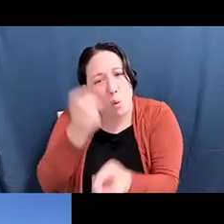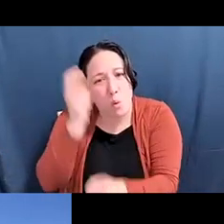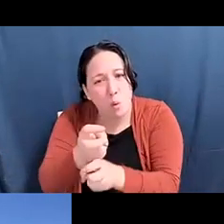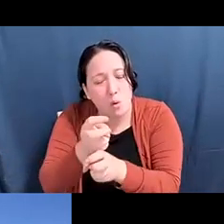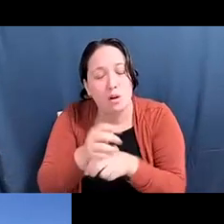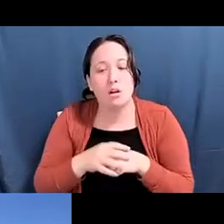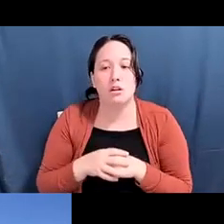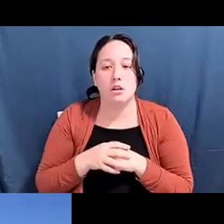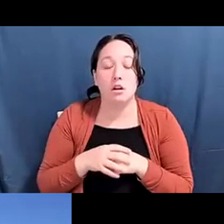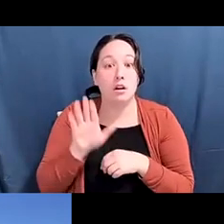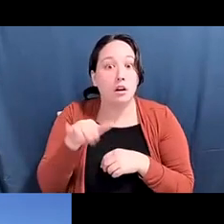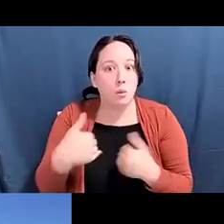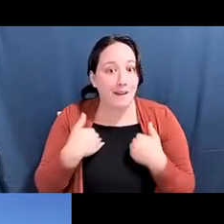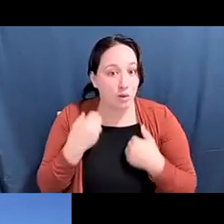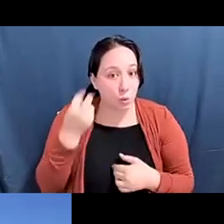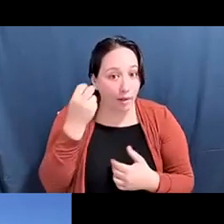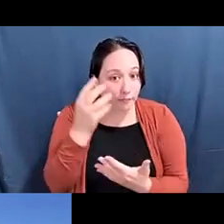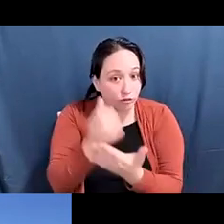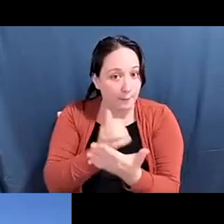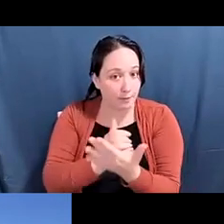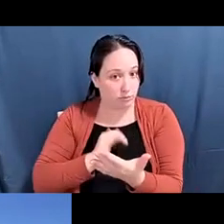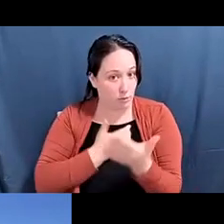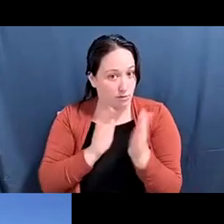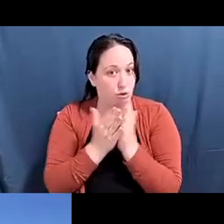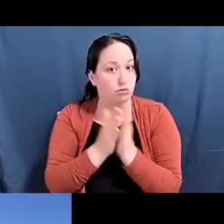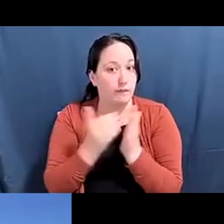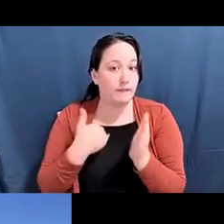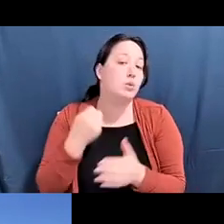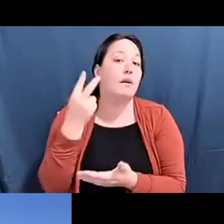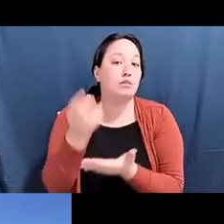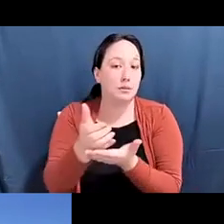Diane Fujino: 12 chapters in this and you know the other panelists will speak to some of them.